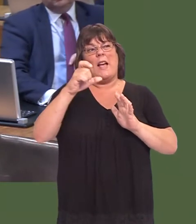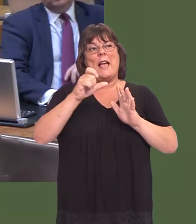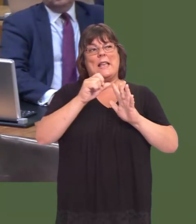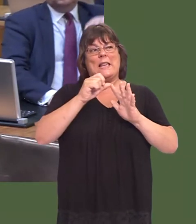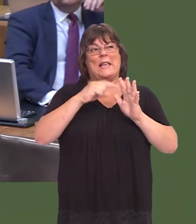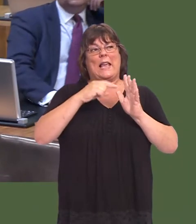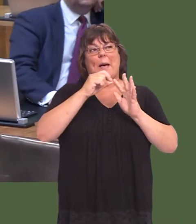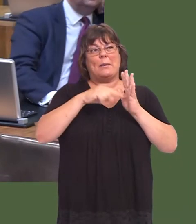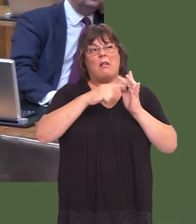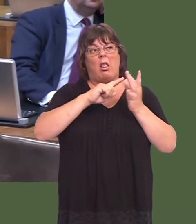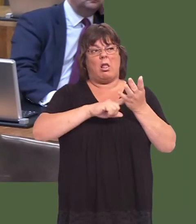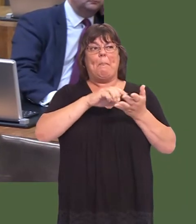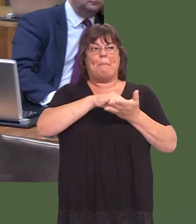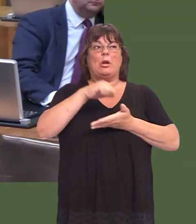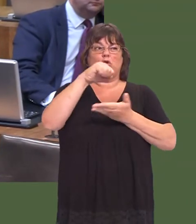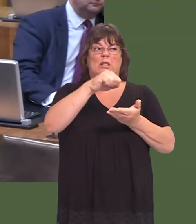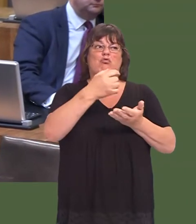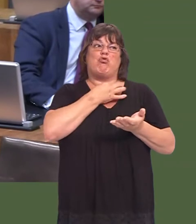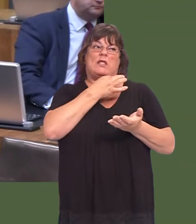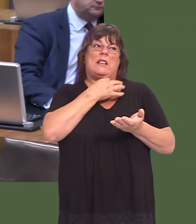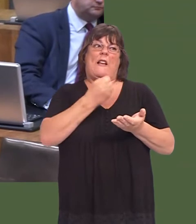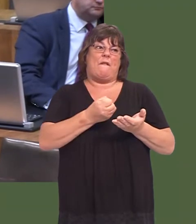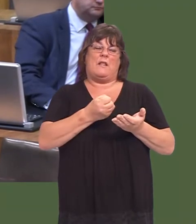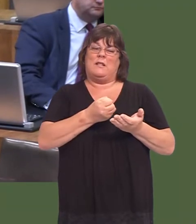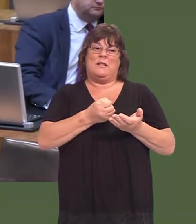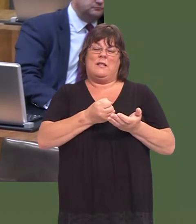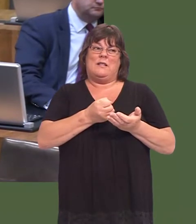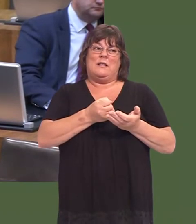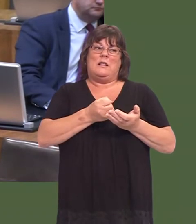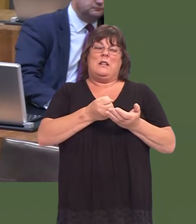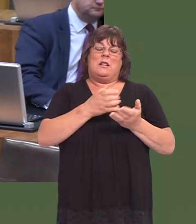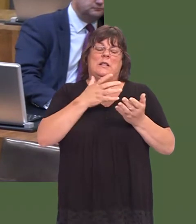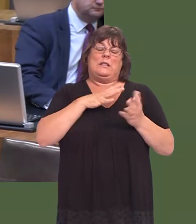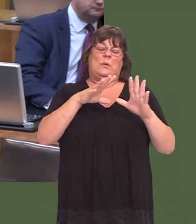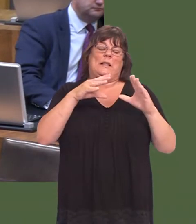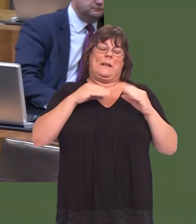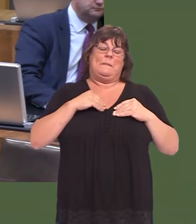That is something that no responsible Government could ignore. I come back to the point that if the project was able to stand on its ownó.